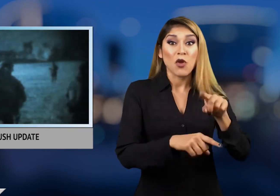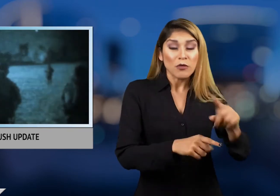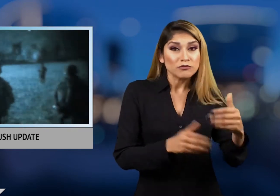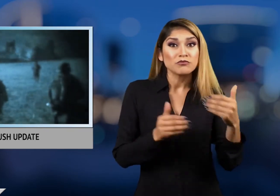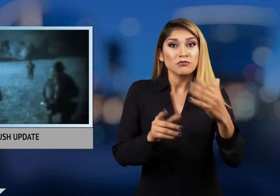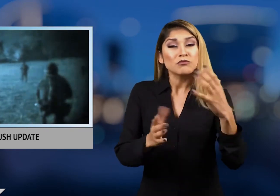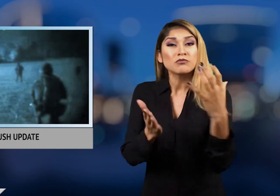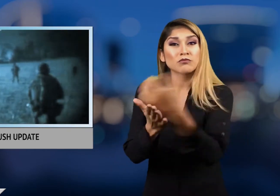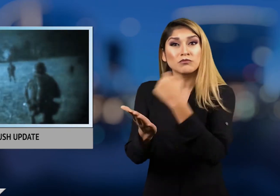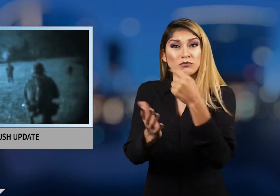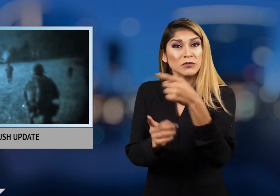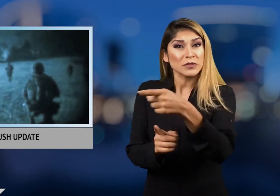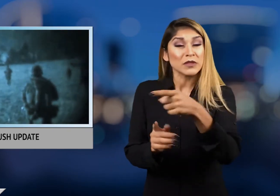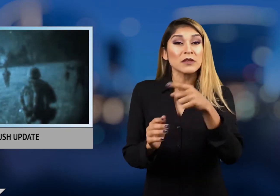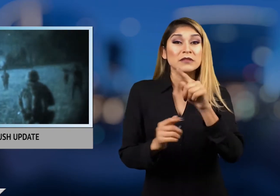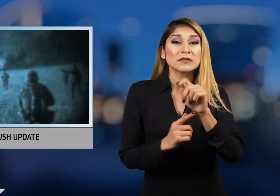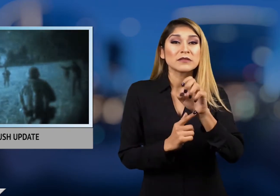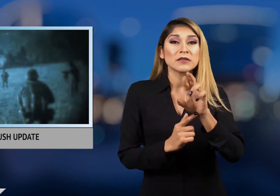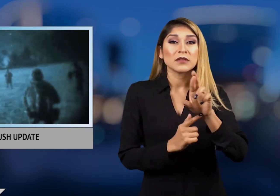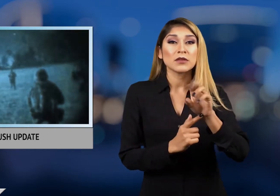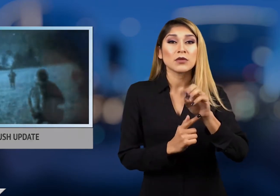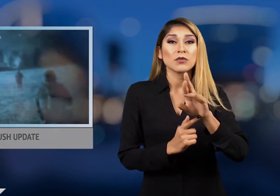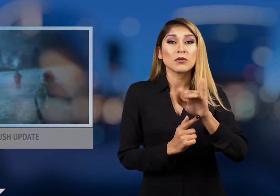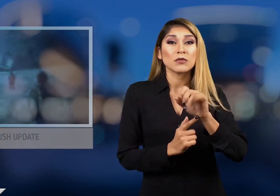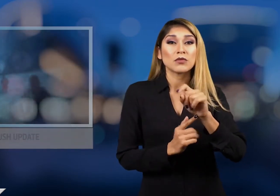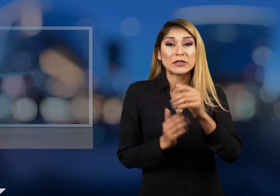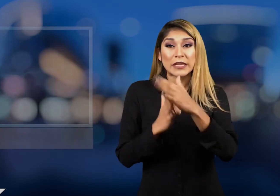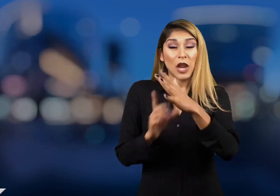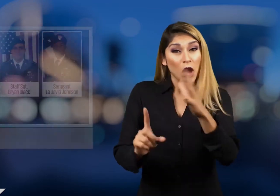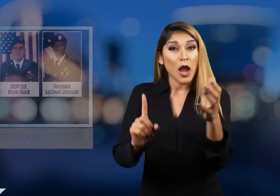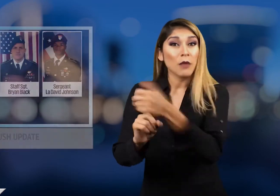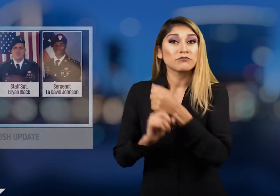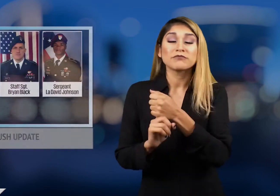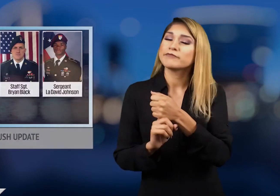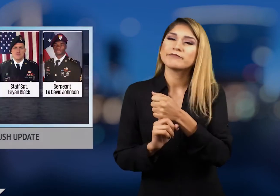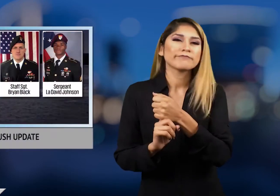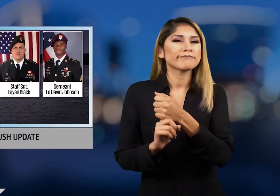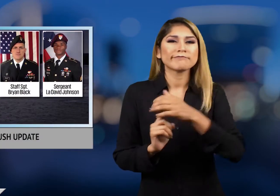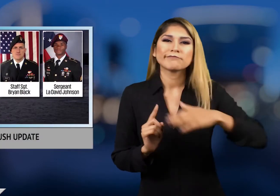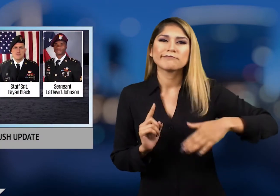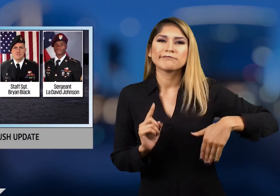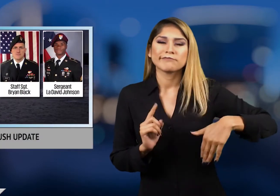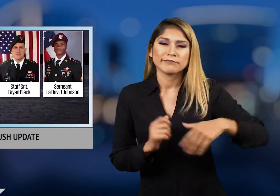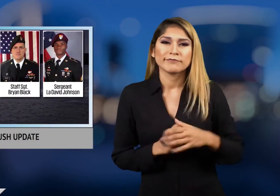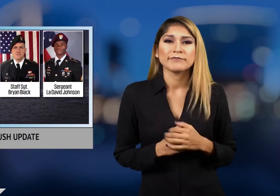capture the terrorist leader.